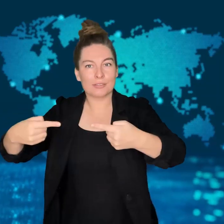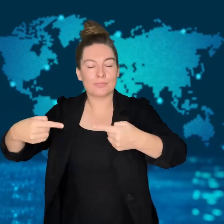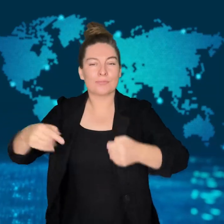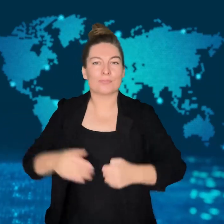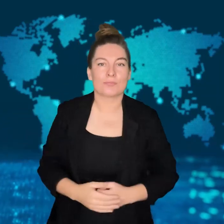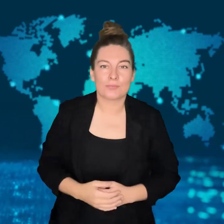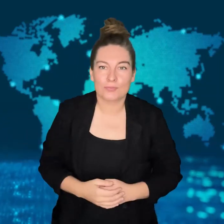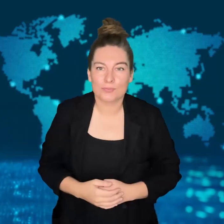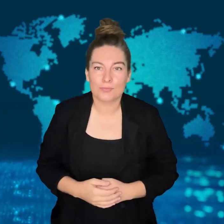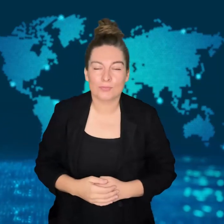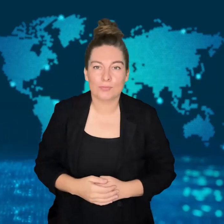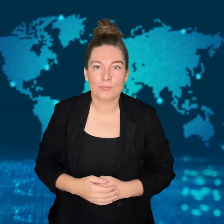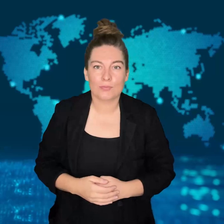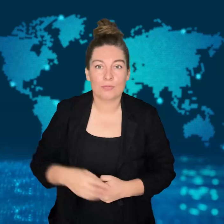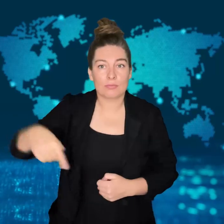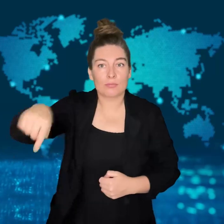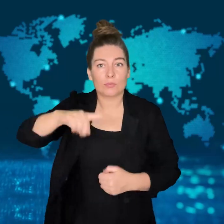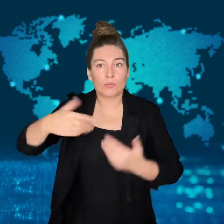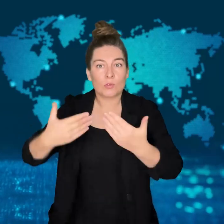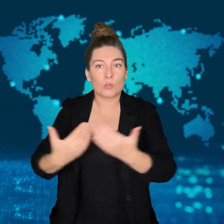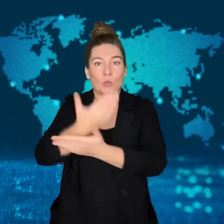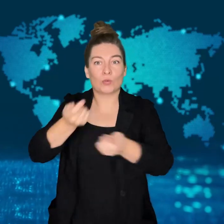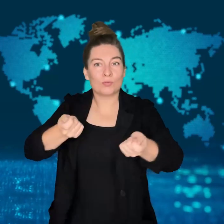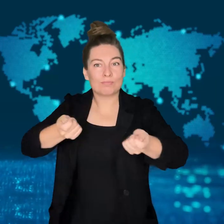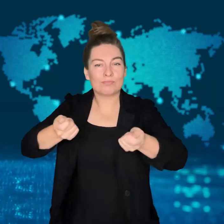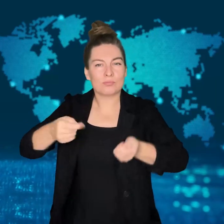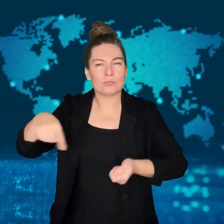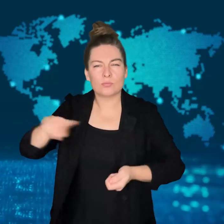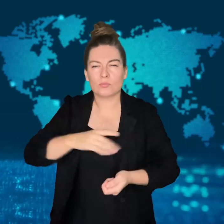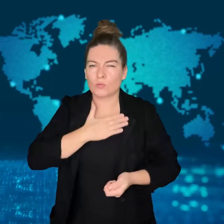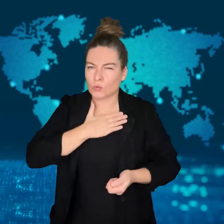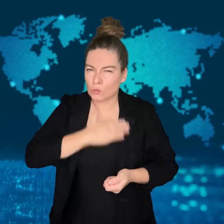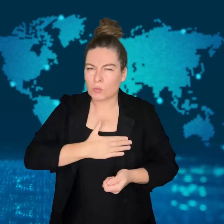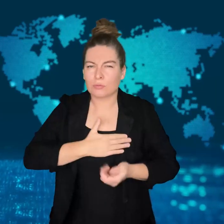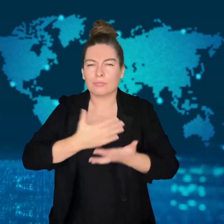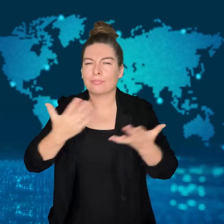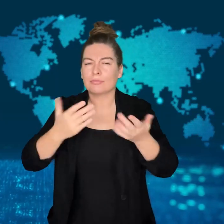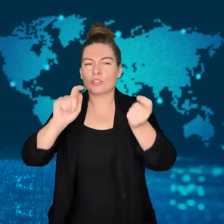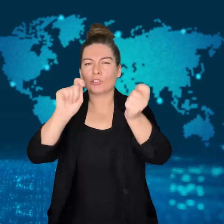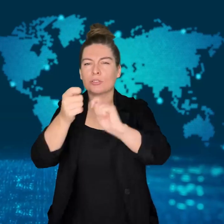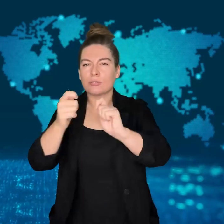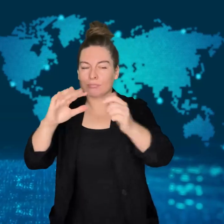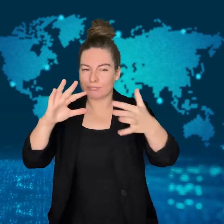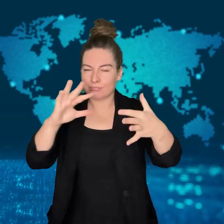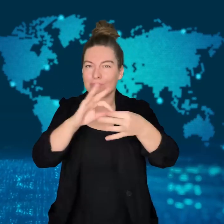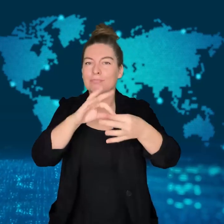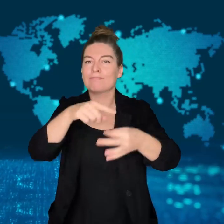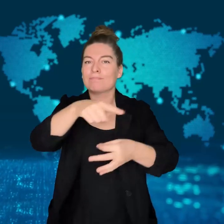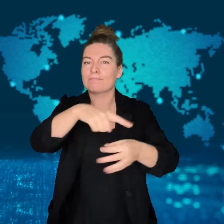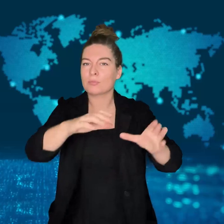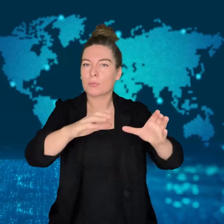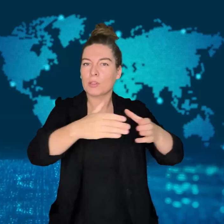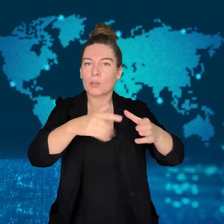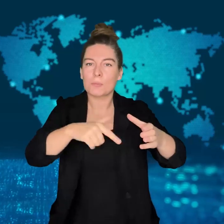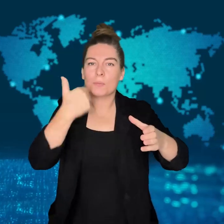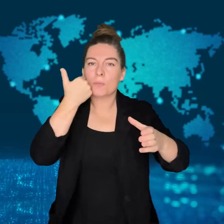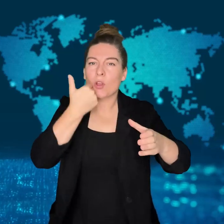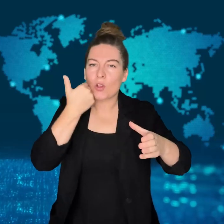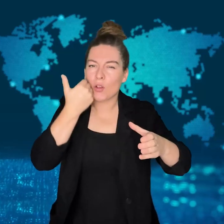a new right-leaning government after having been in control for six years.